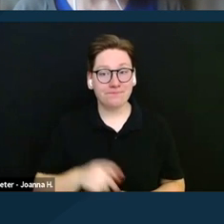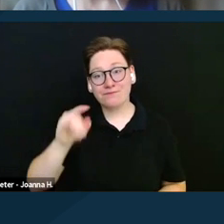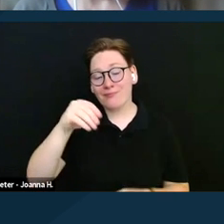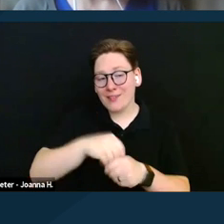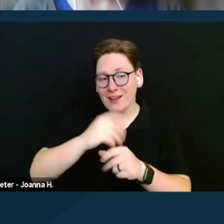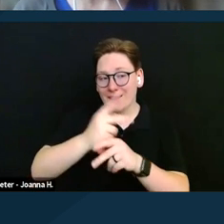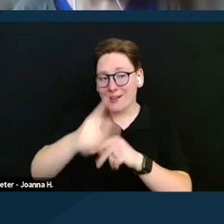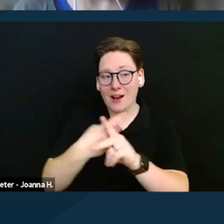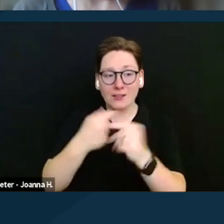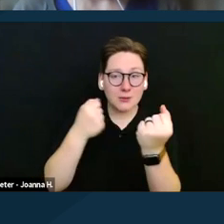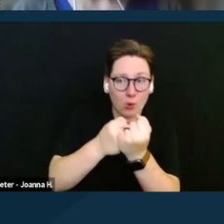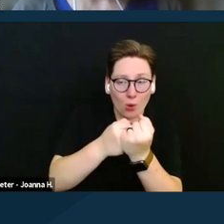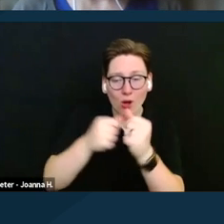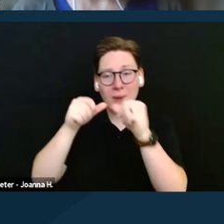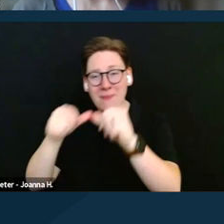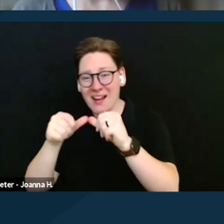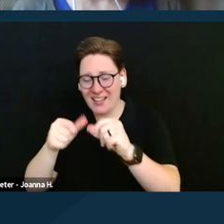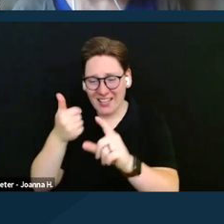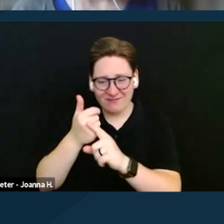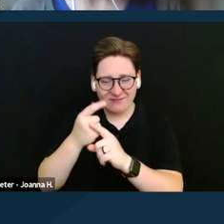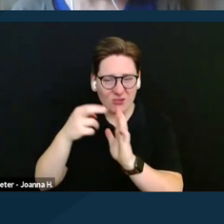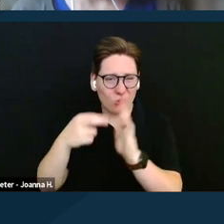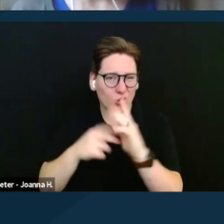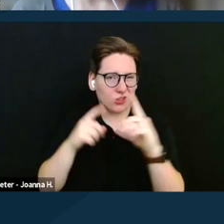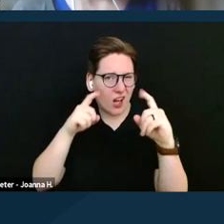are very complicated, but I just wanted to give people